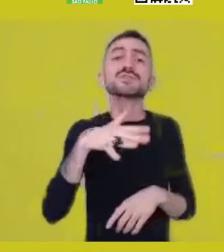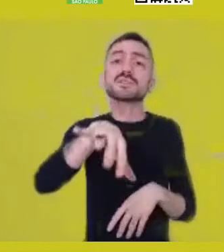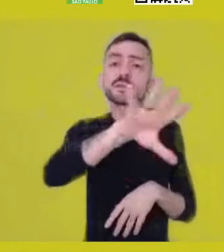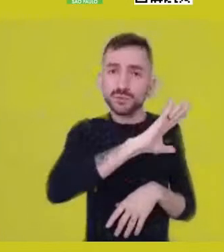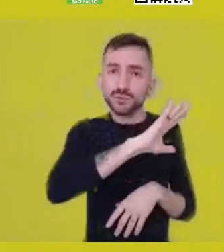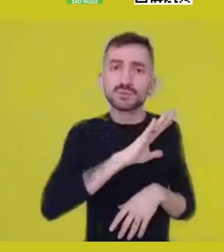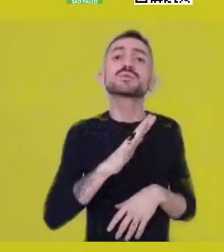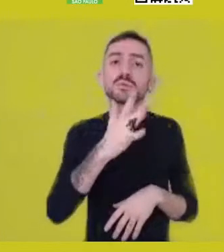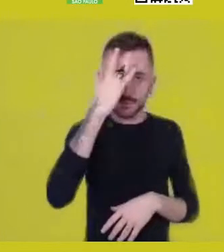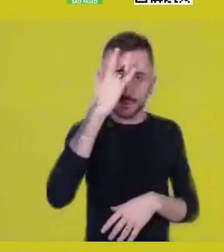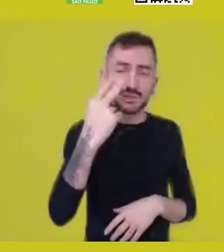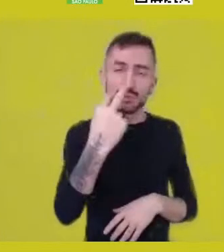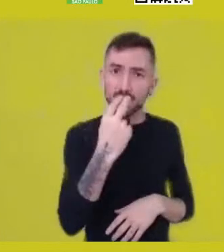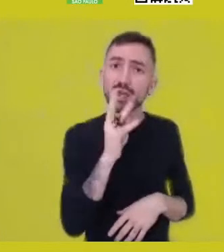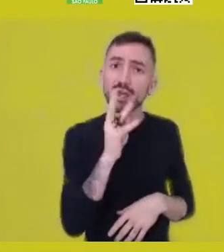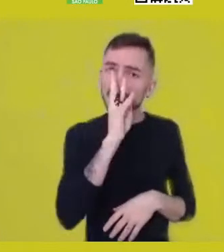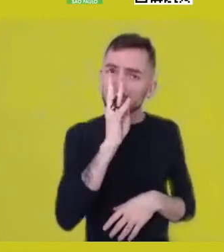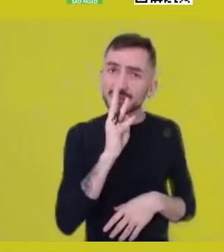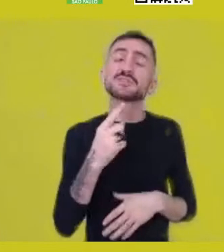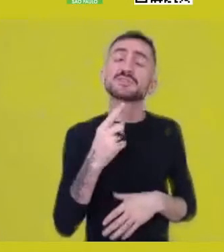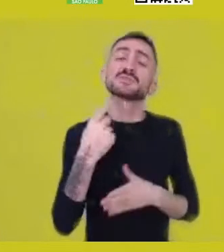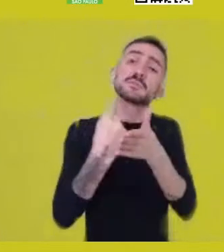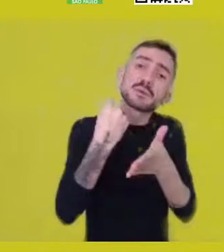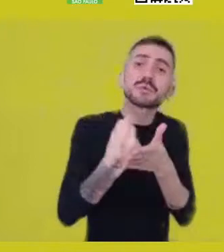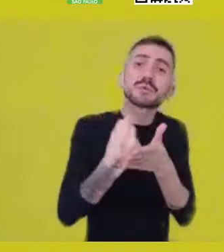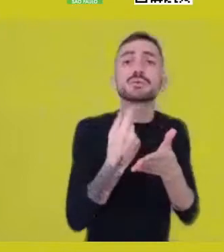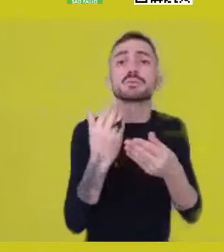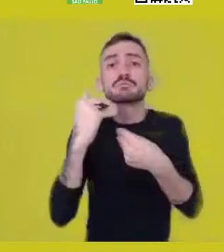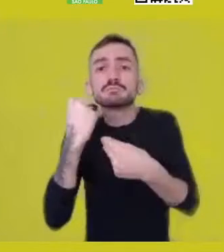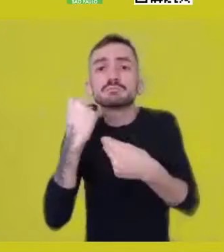through the YouTube chatroom whenever they feel necessary